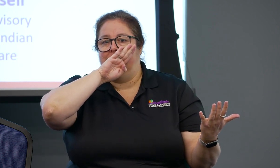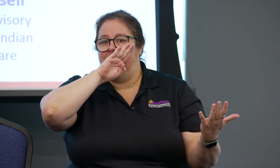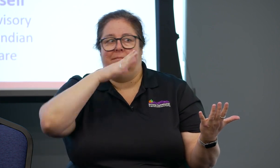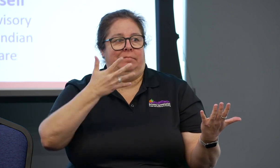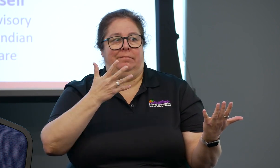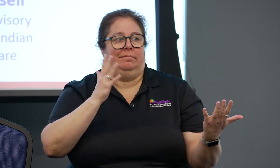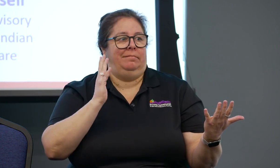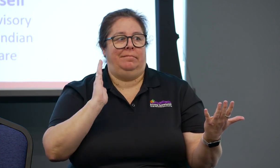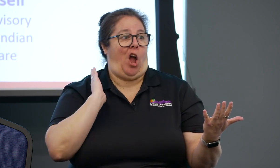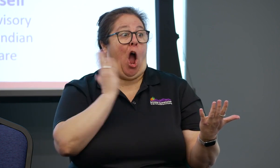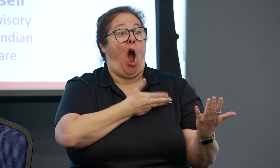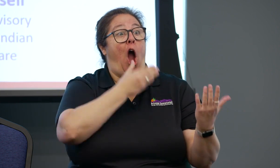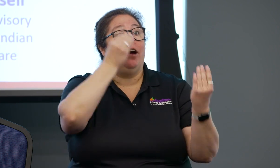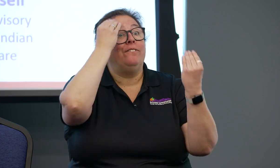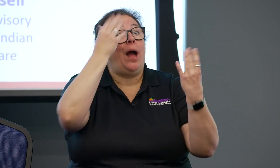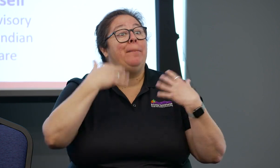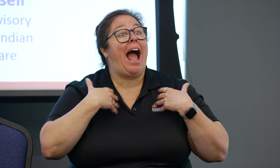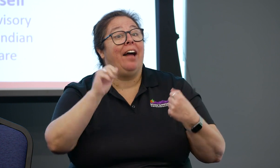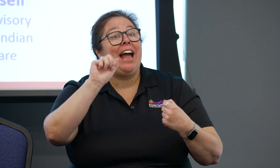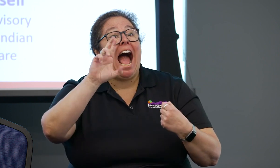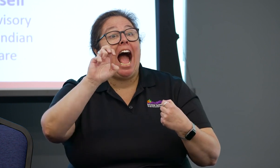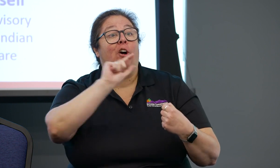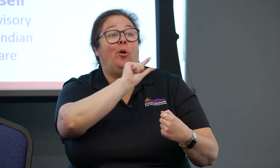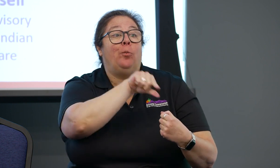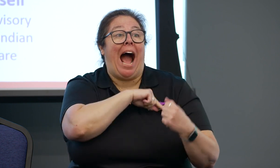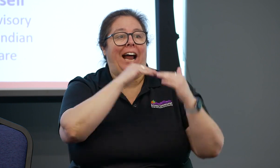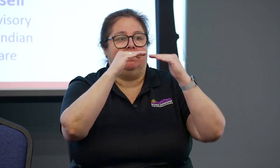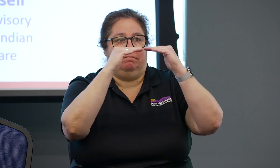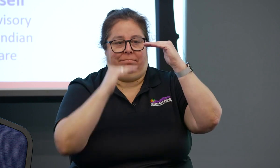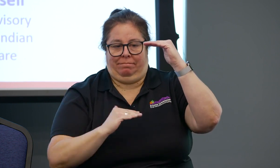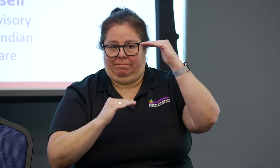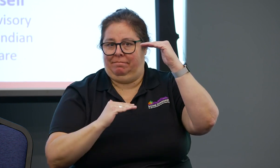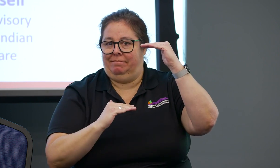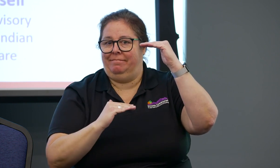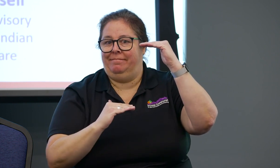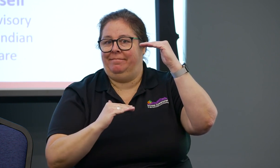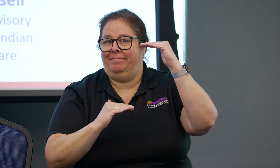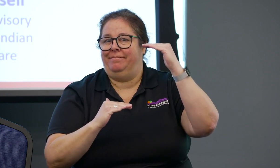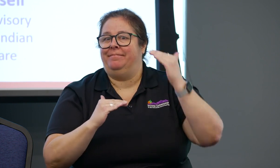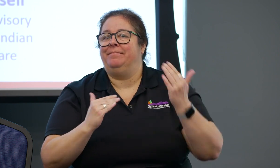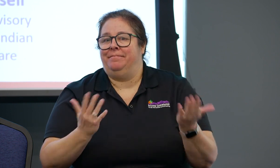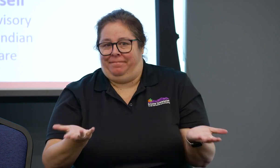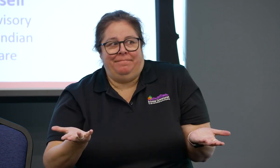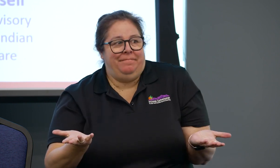whatever accommodation may be needed, which means then that patient